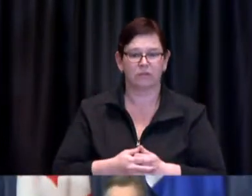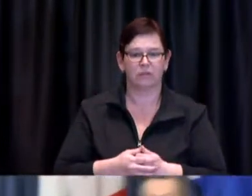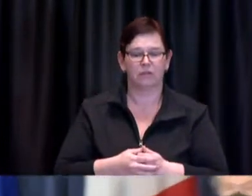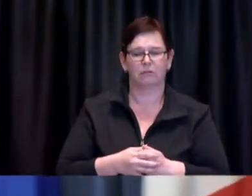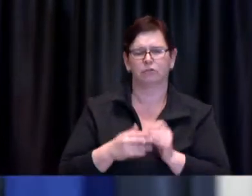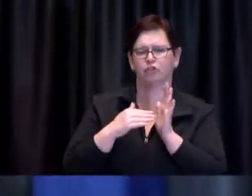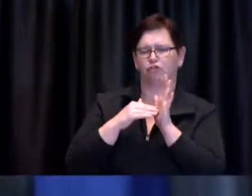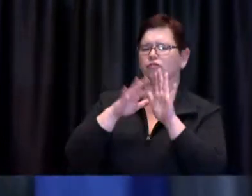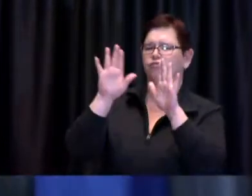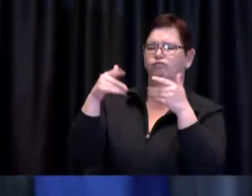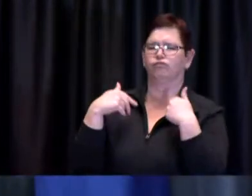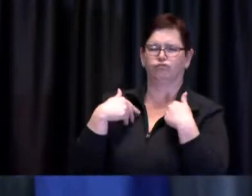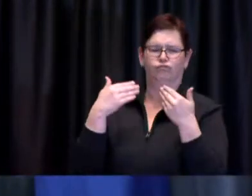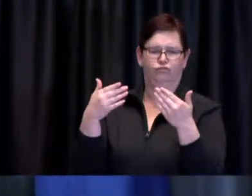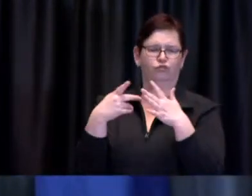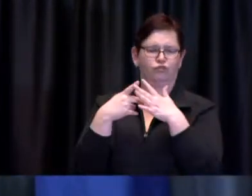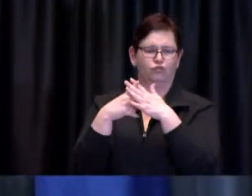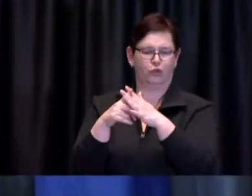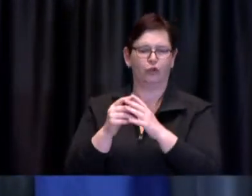uh you know that you're quite right uh